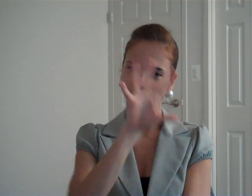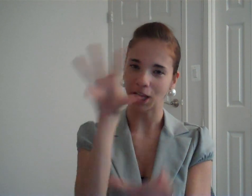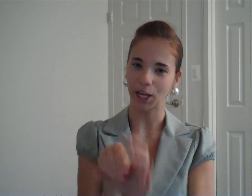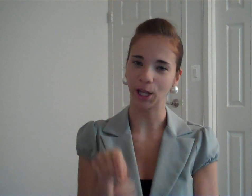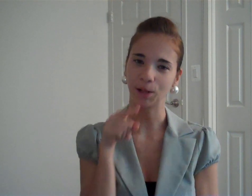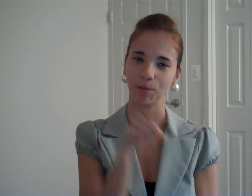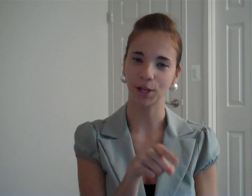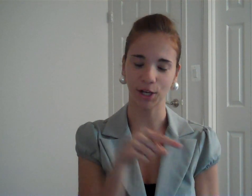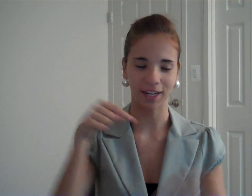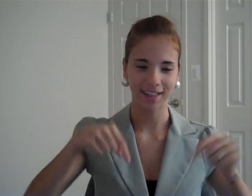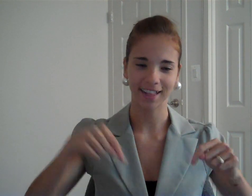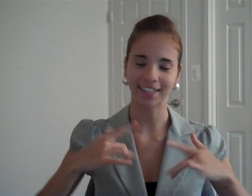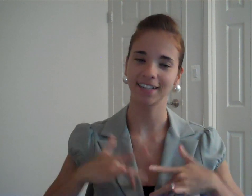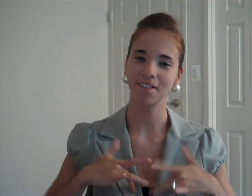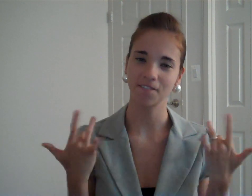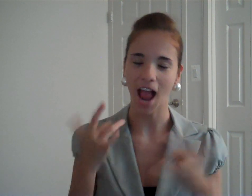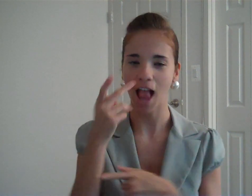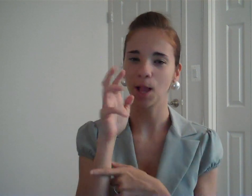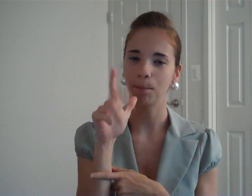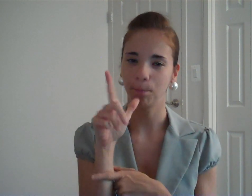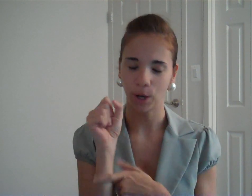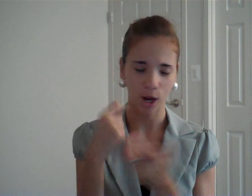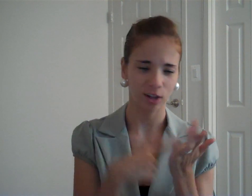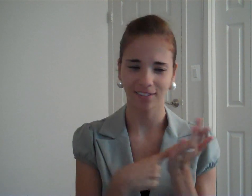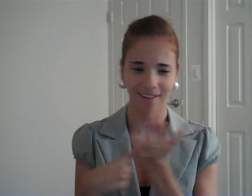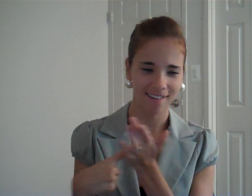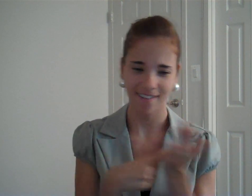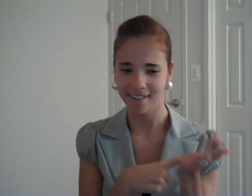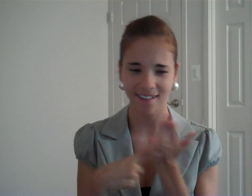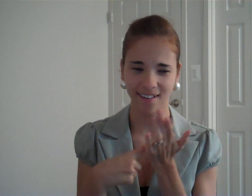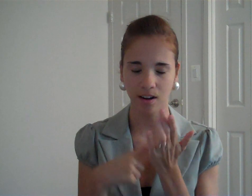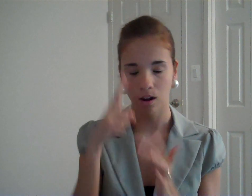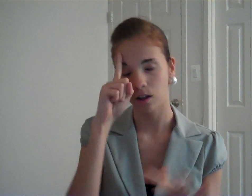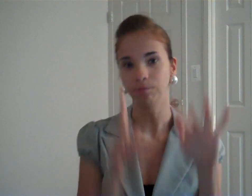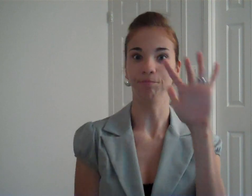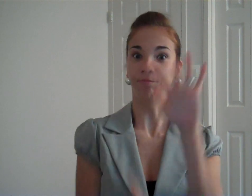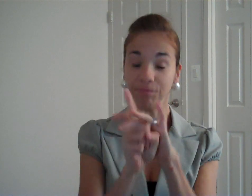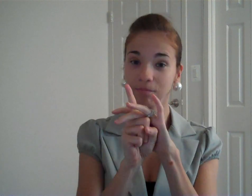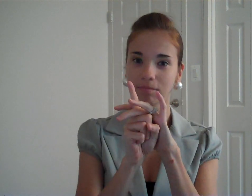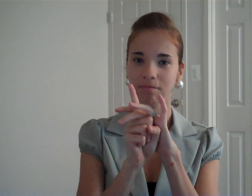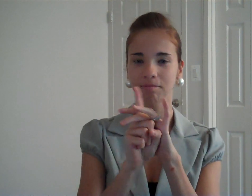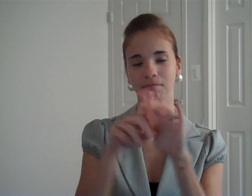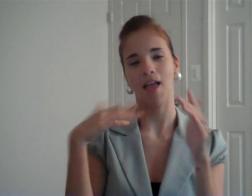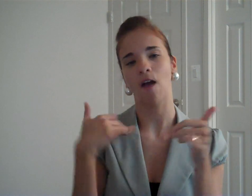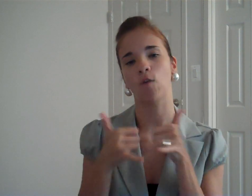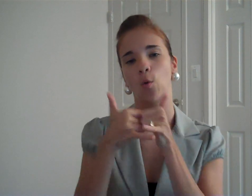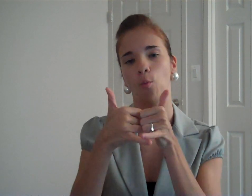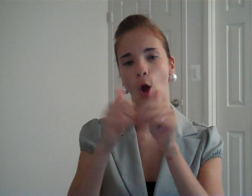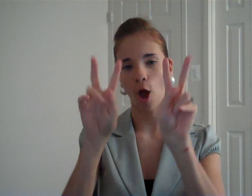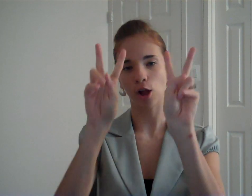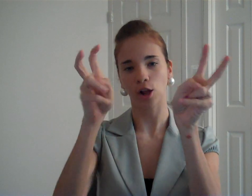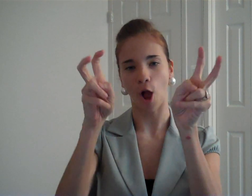We discussed on how to include her within the event. Here popped an idea! We will have an award called